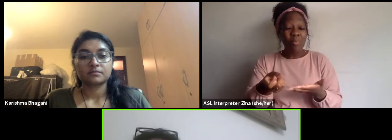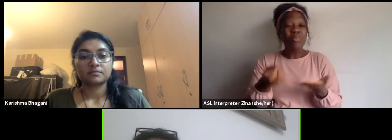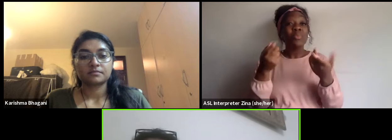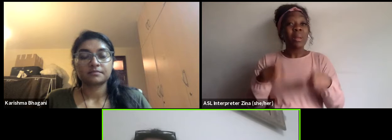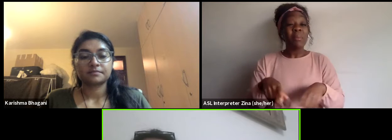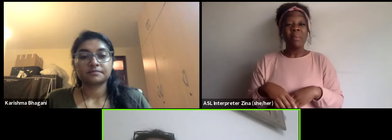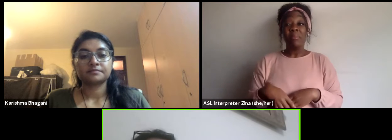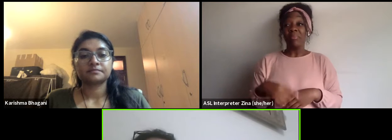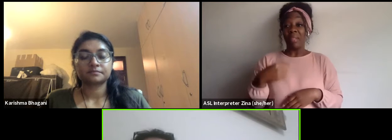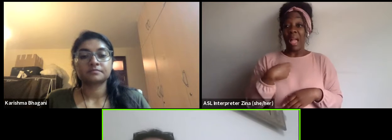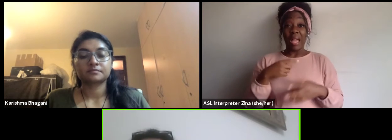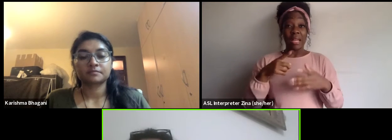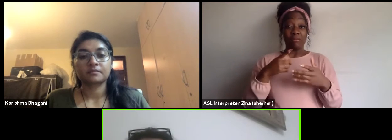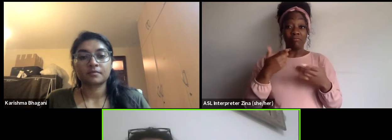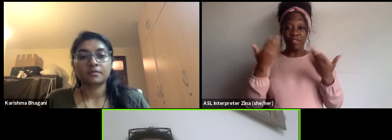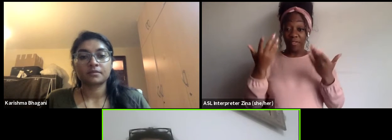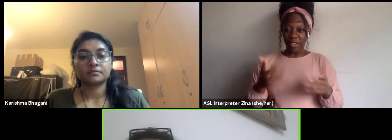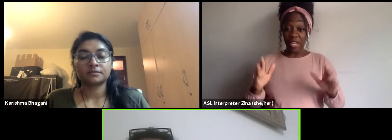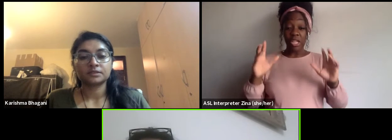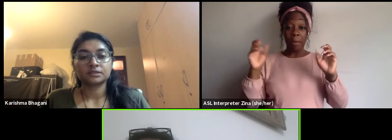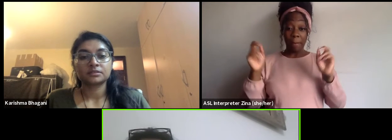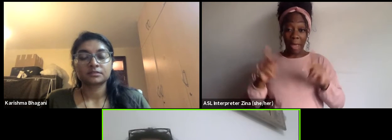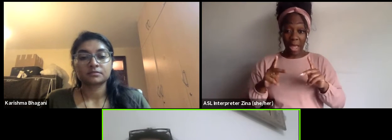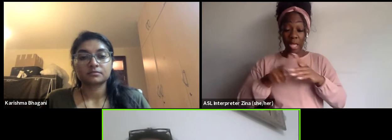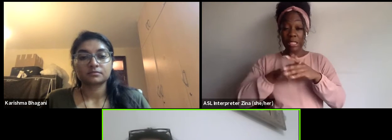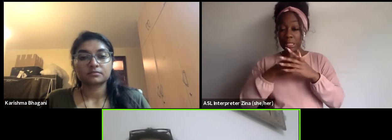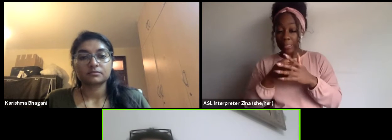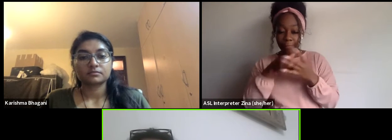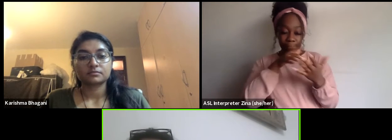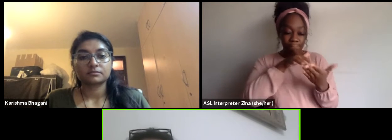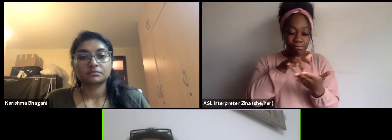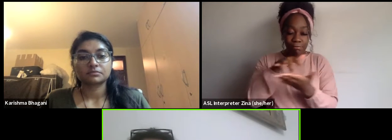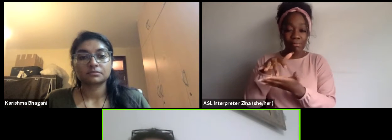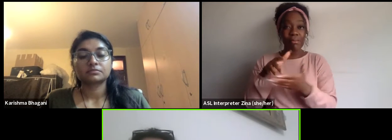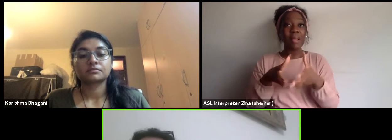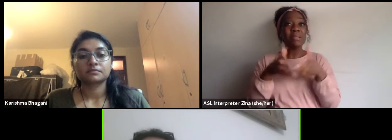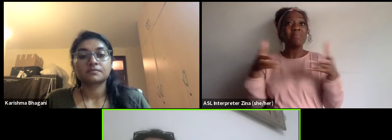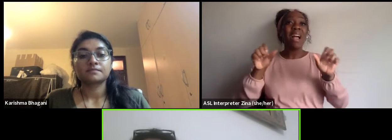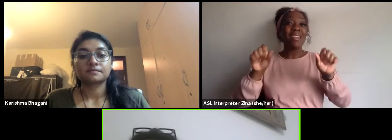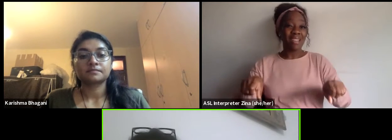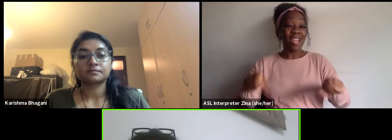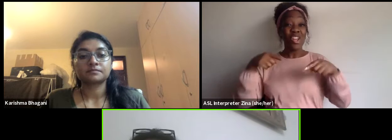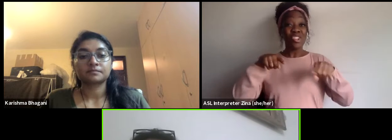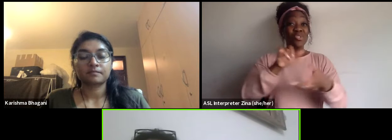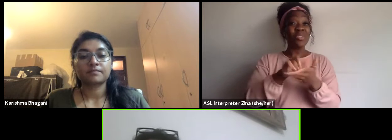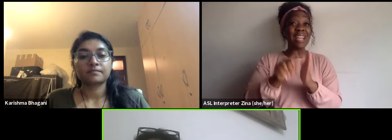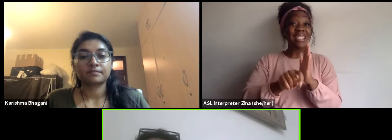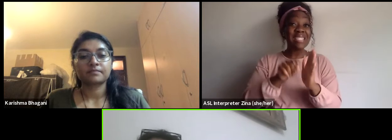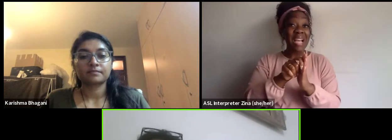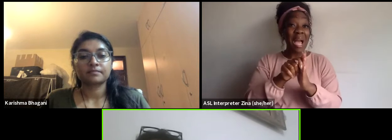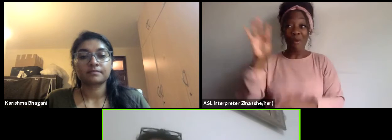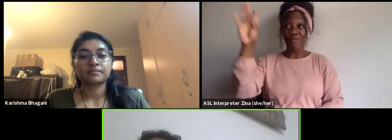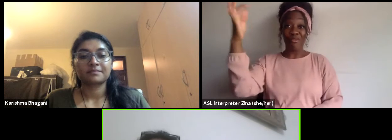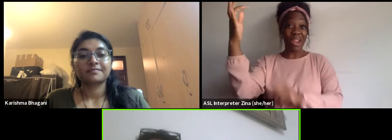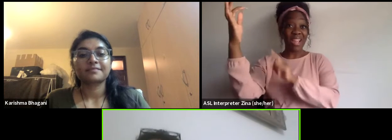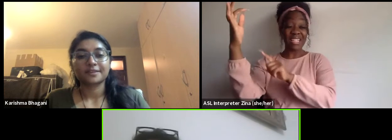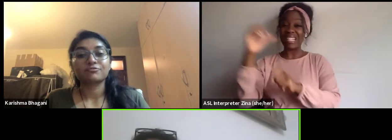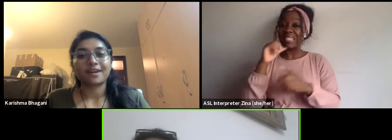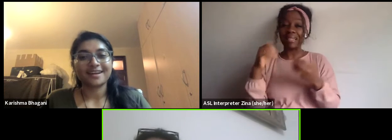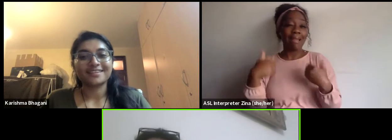as much as I can, and my time it was fundraising doesn't even exist in France so don't speak about it Tunisia (mumbles)